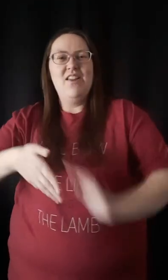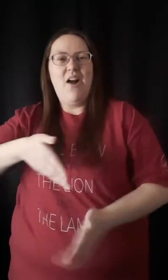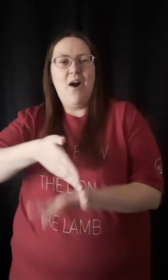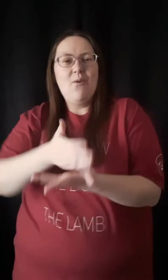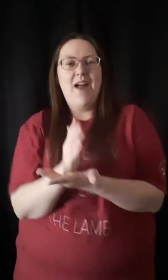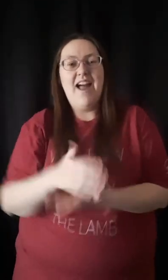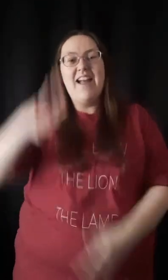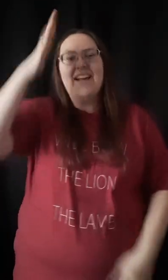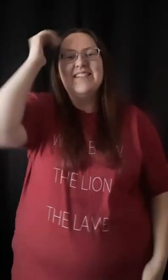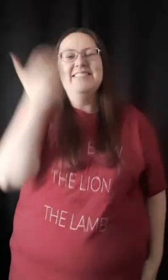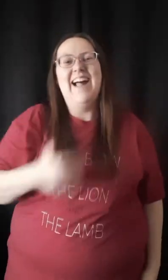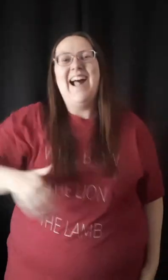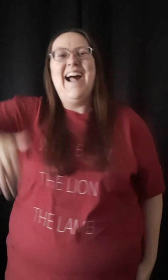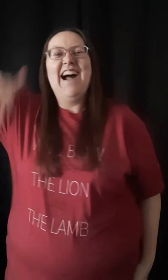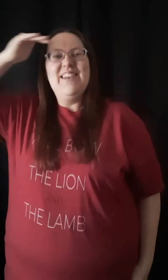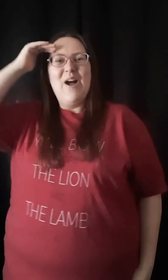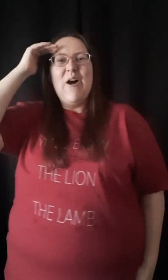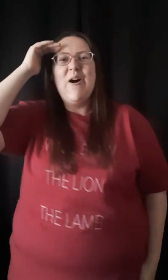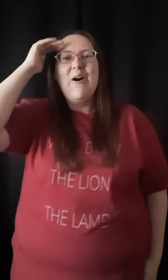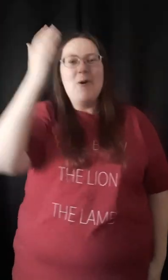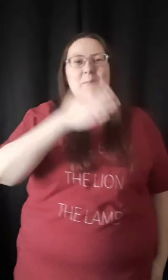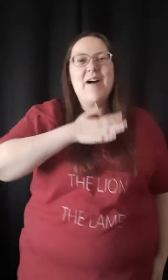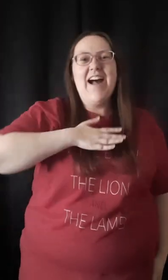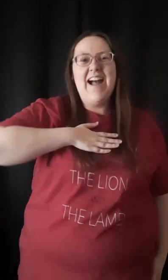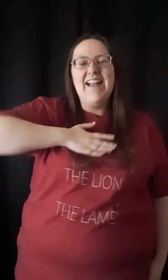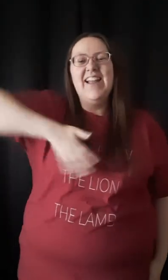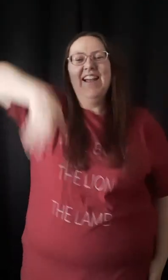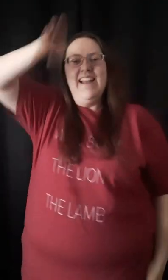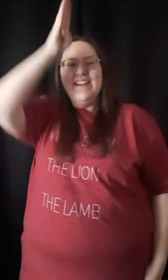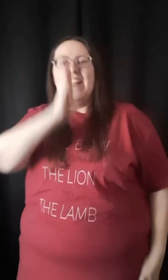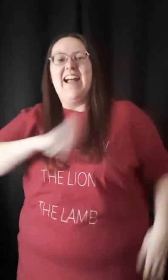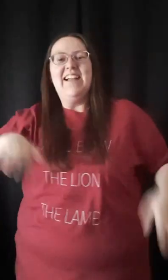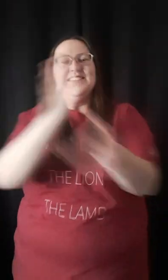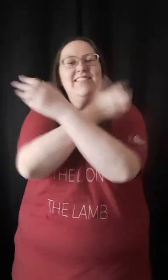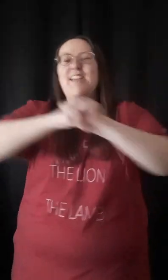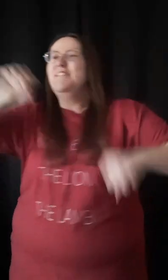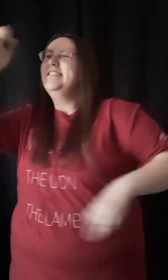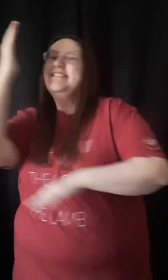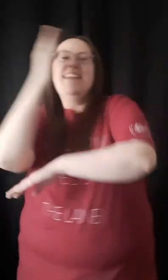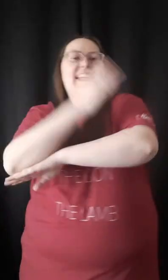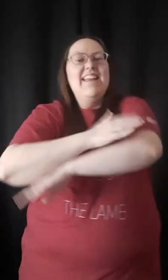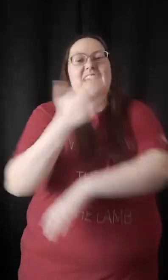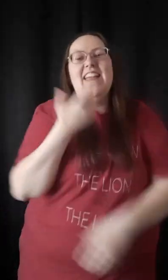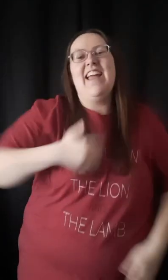It's gonna be all right 'Cause I know my God saved the day